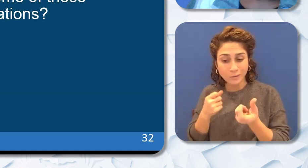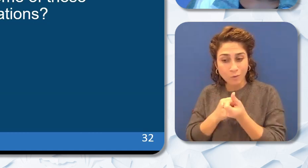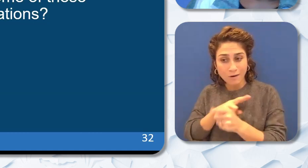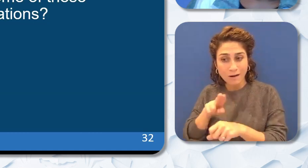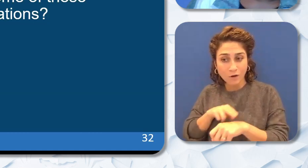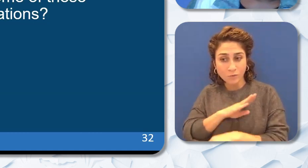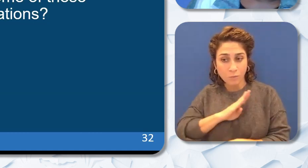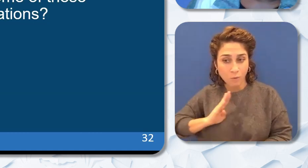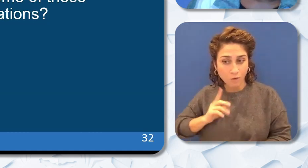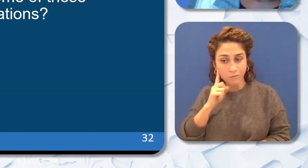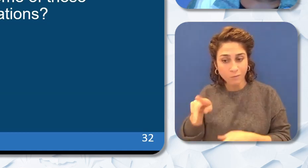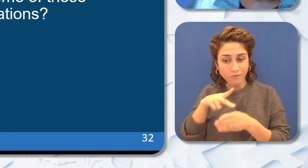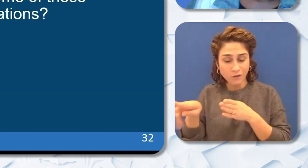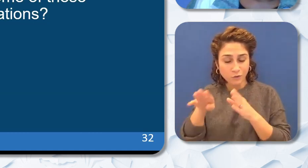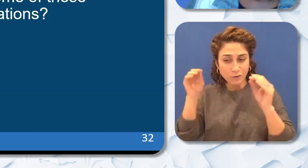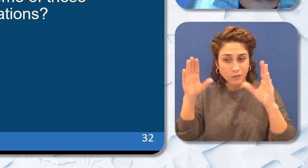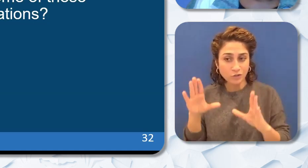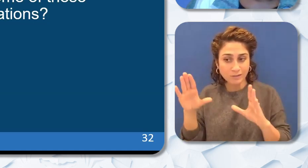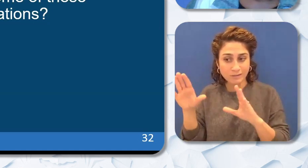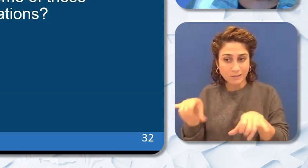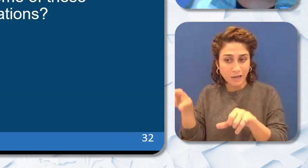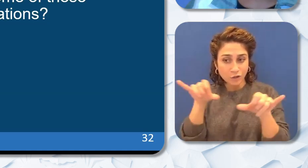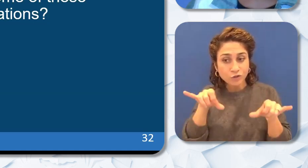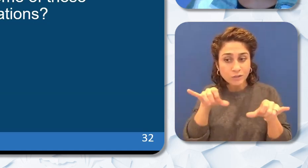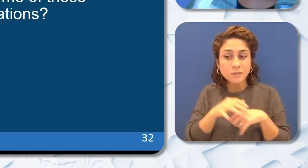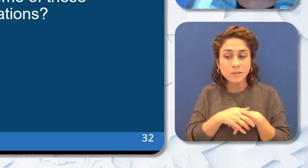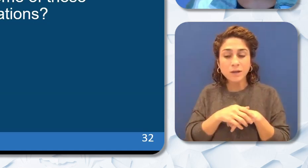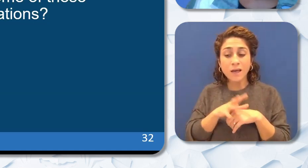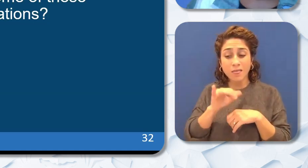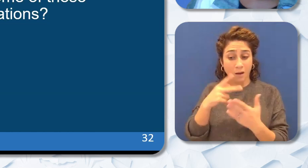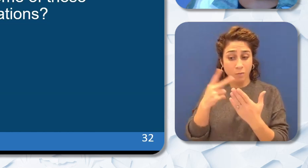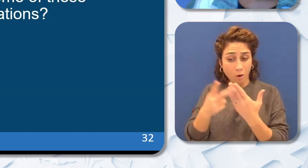for Professional Teaching Standards Incentive and Subsidy Program. This program has seen significant